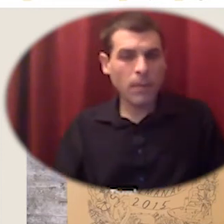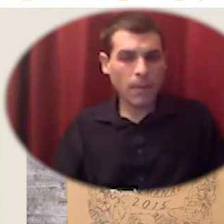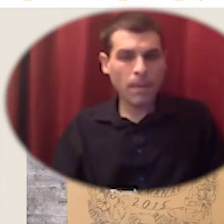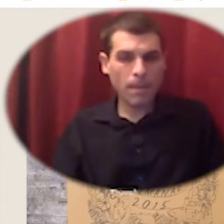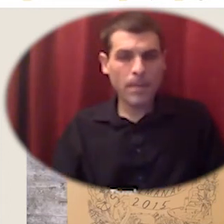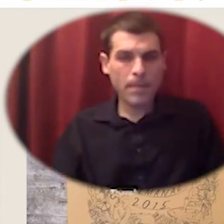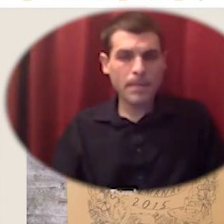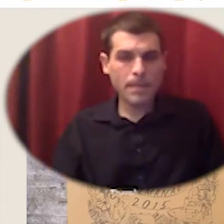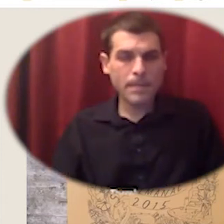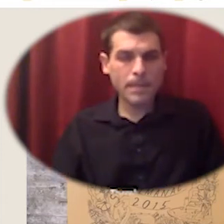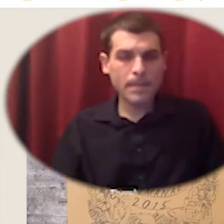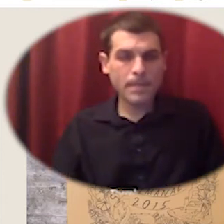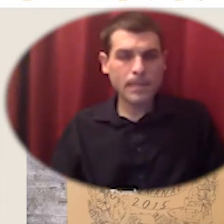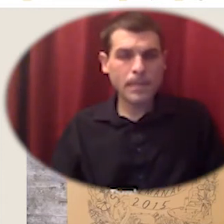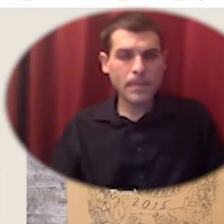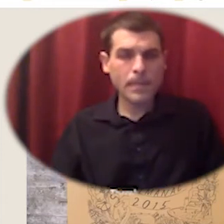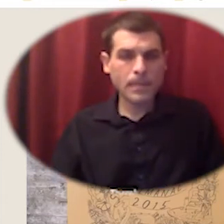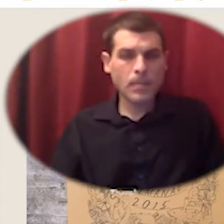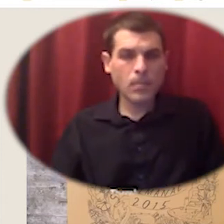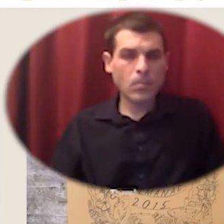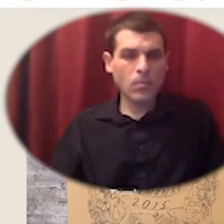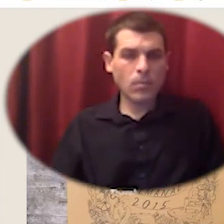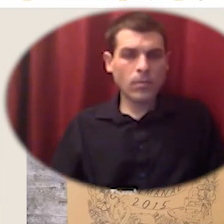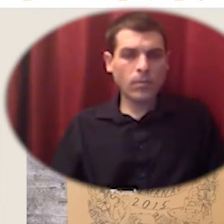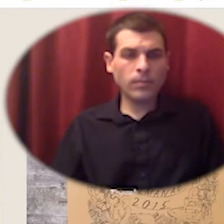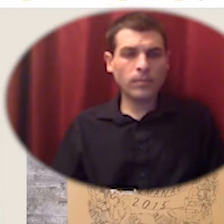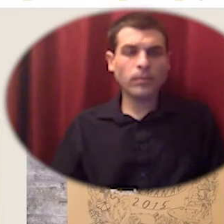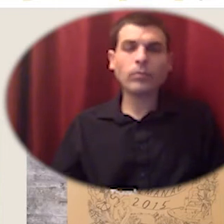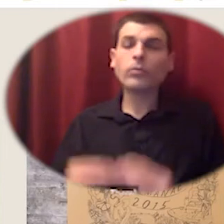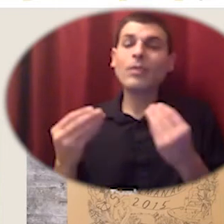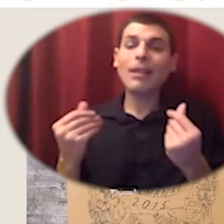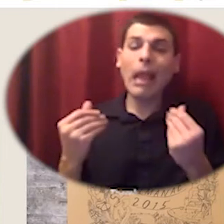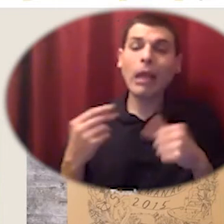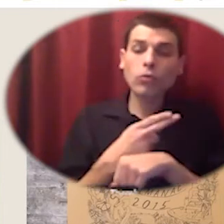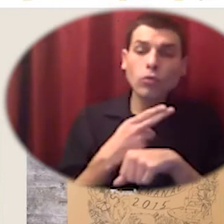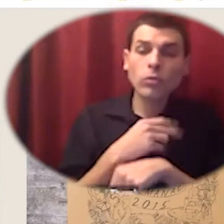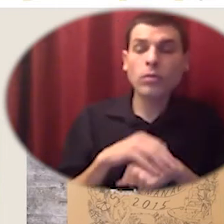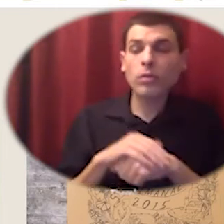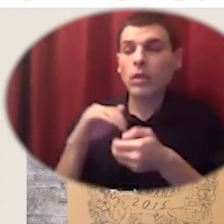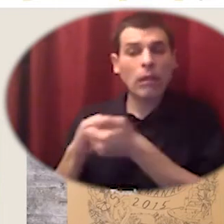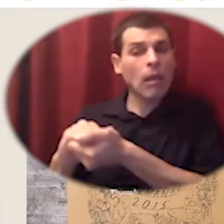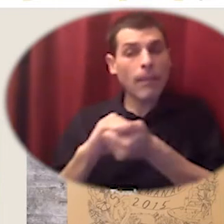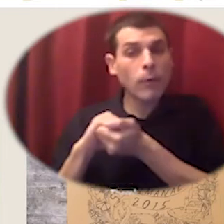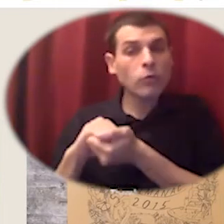deals much more with how um collaborative land use and management techniques from around the world um